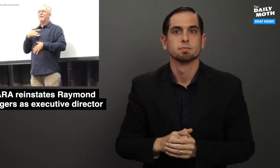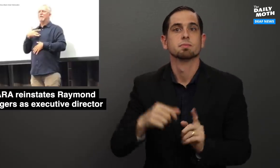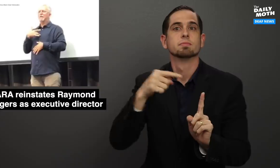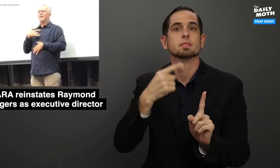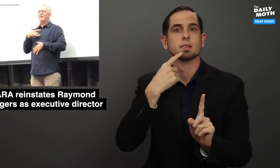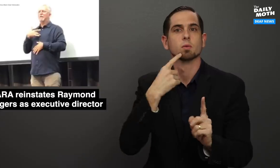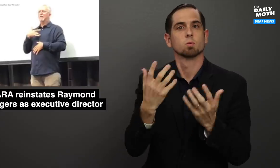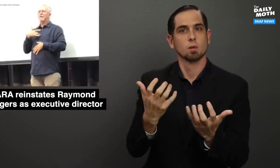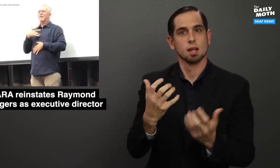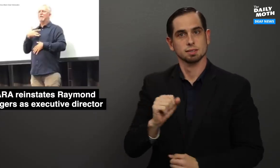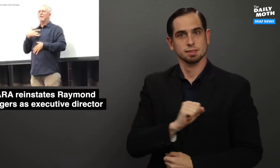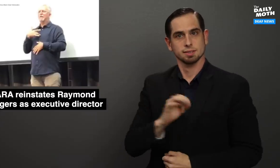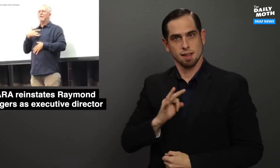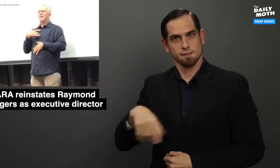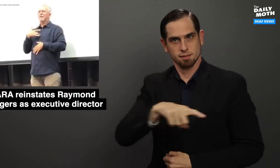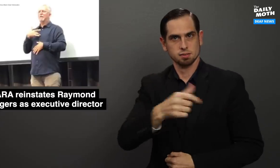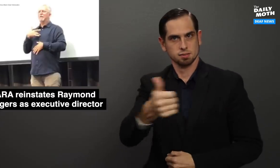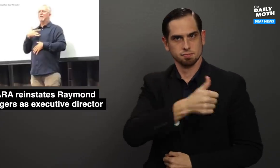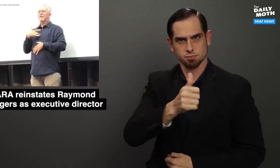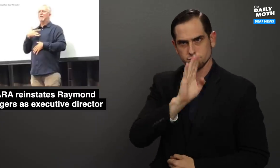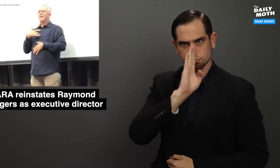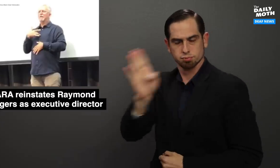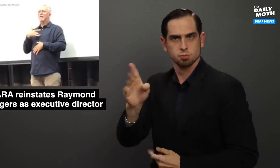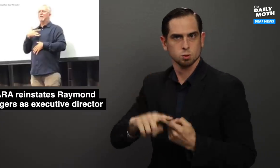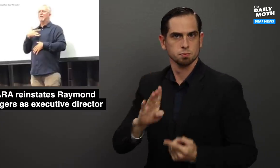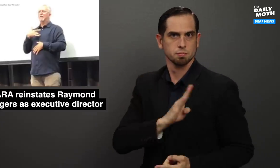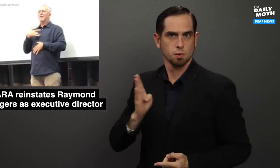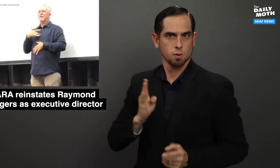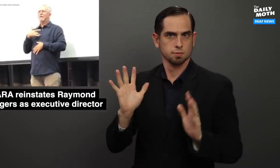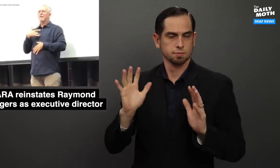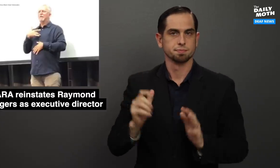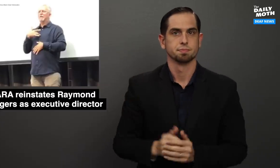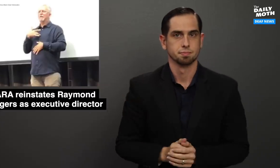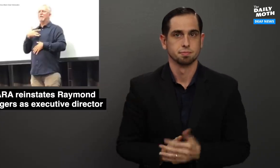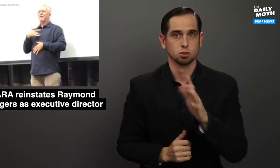He said he wanted the staff to bring it directly to the board.